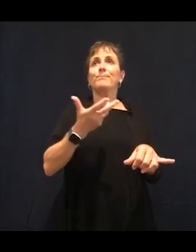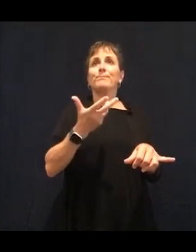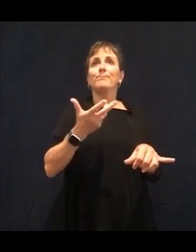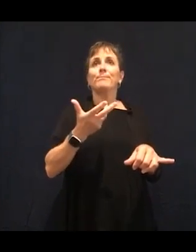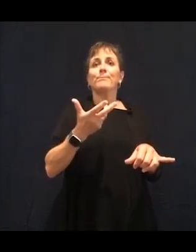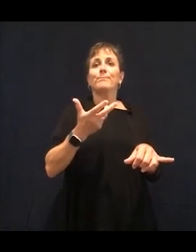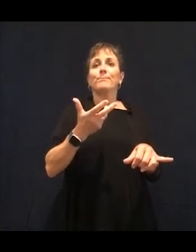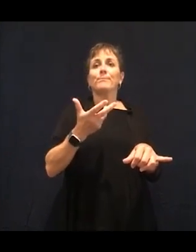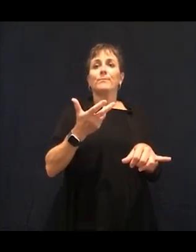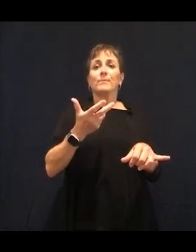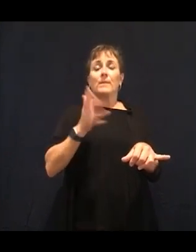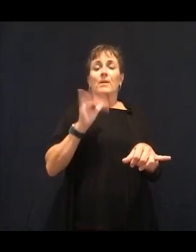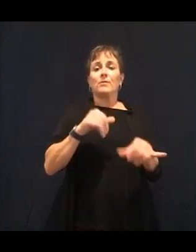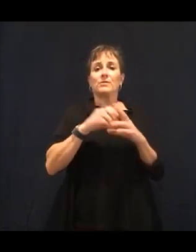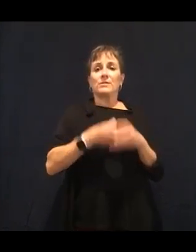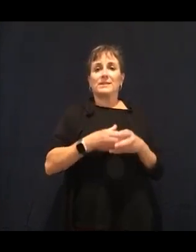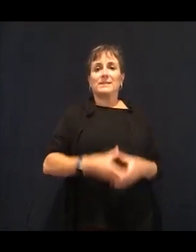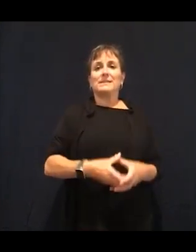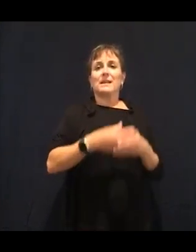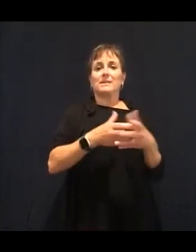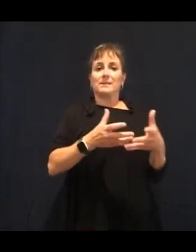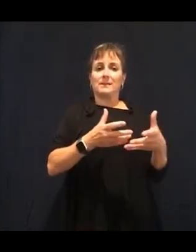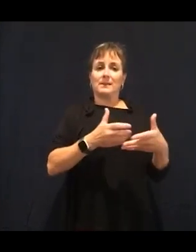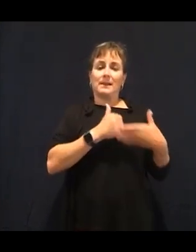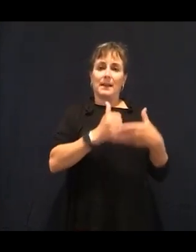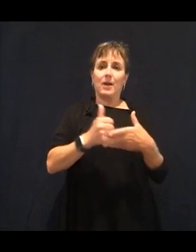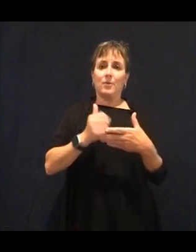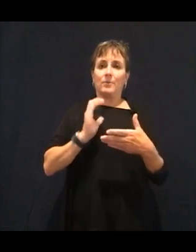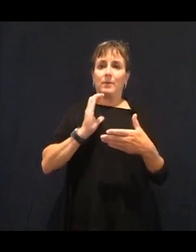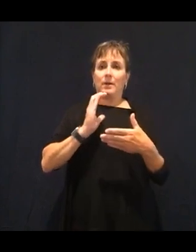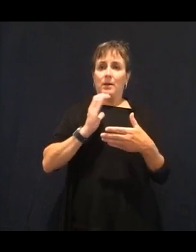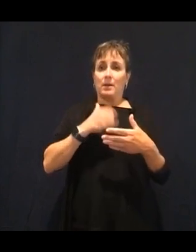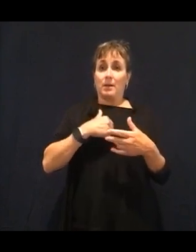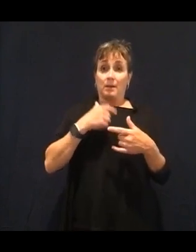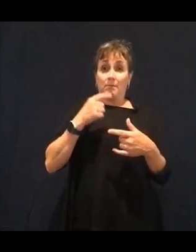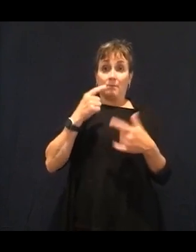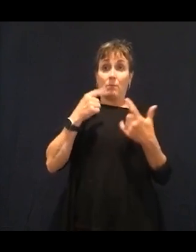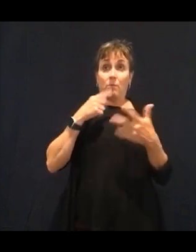sensors in our eyes. They're the same isoform proteins, which